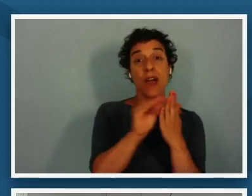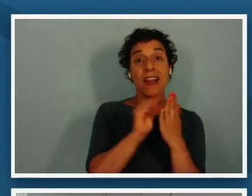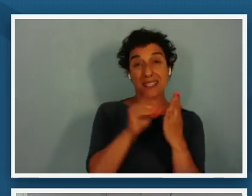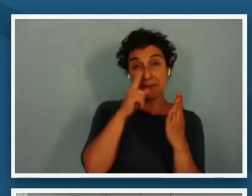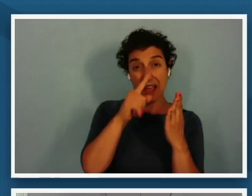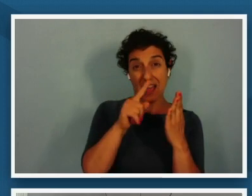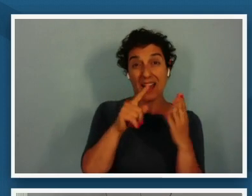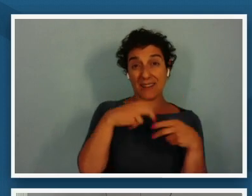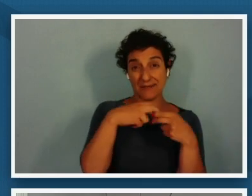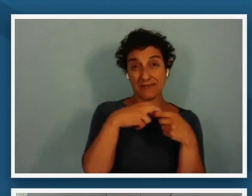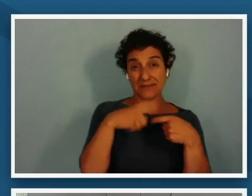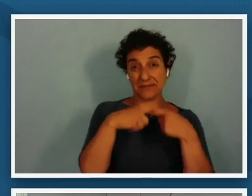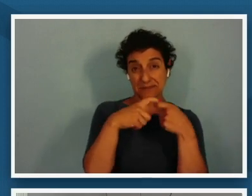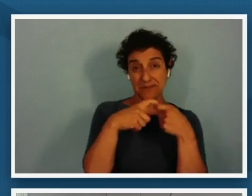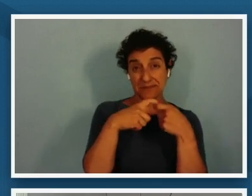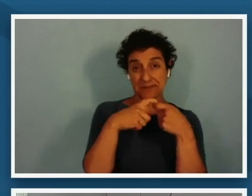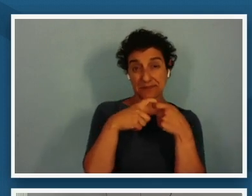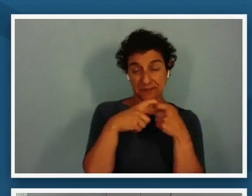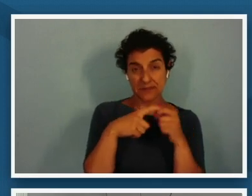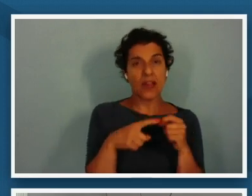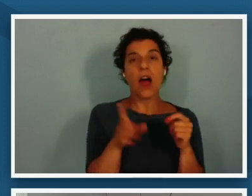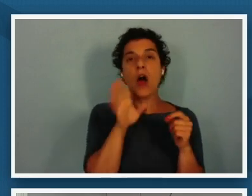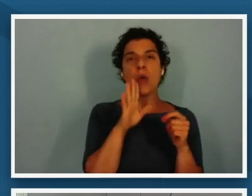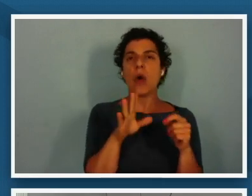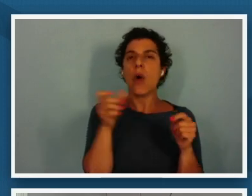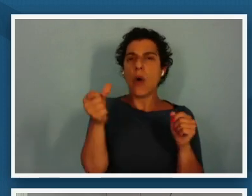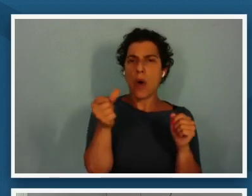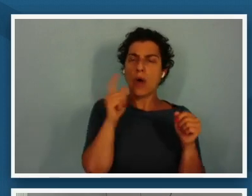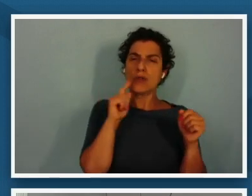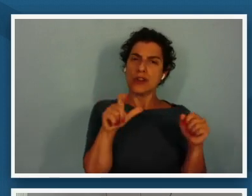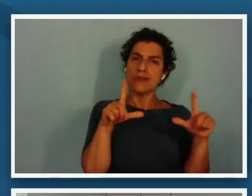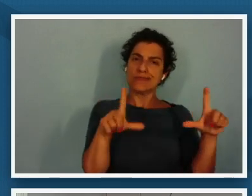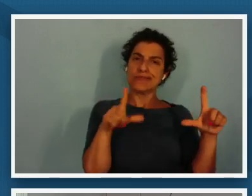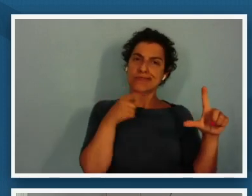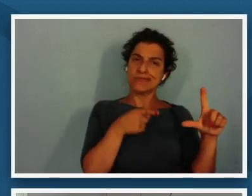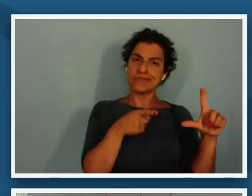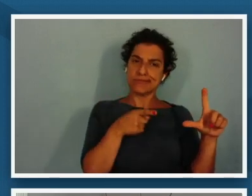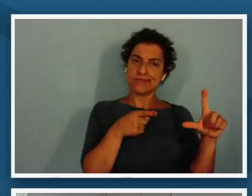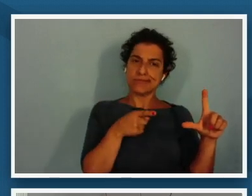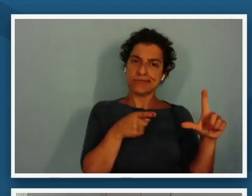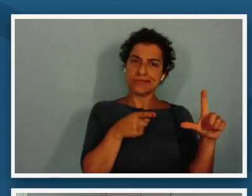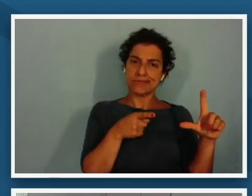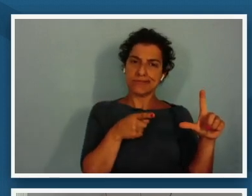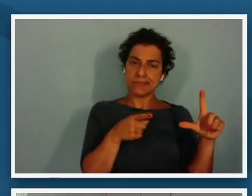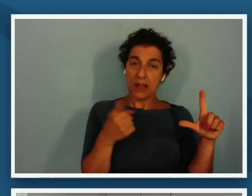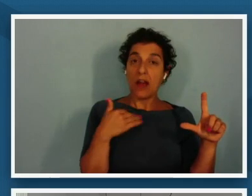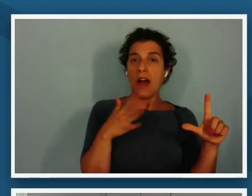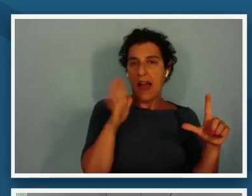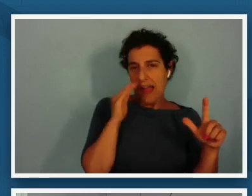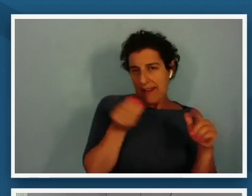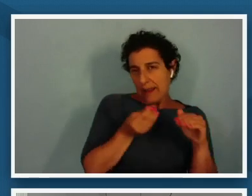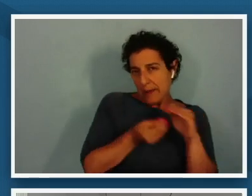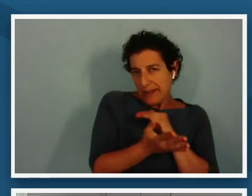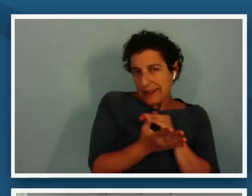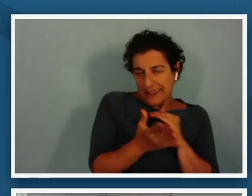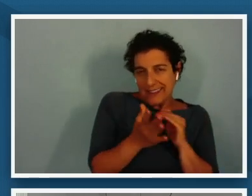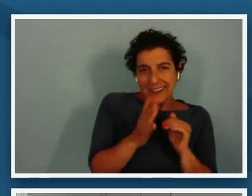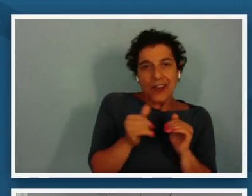and then we're just going to stay on this slide for a moment and just so that you know what's coming up you get a little preview there we're going to have